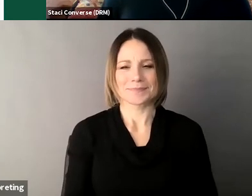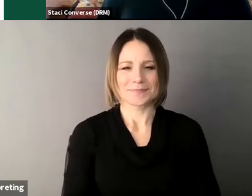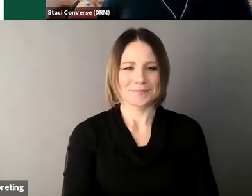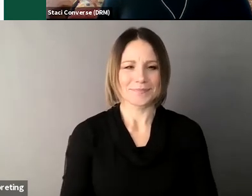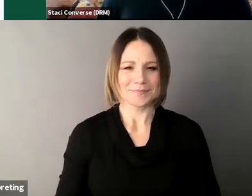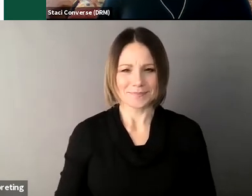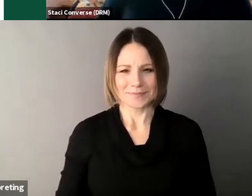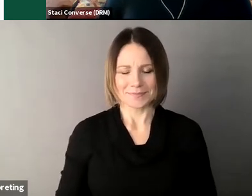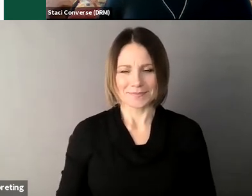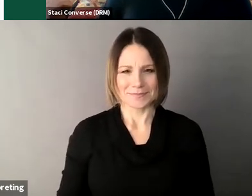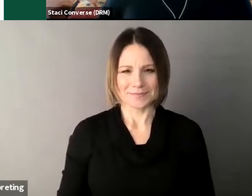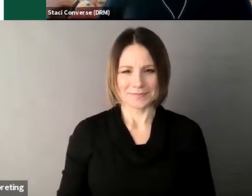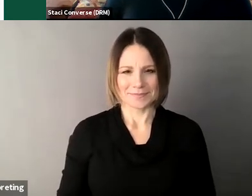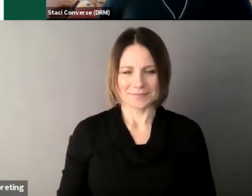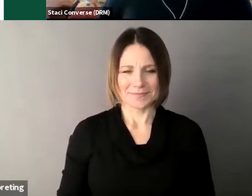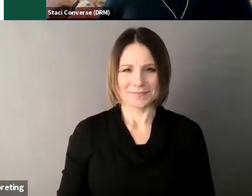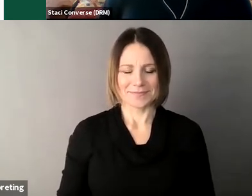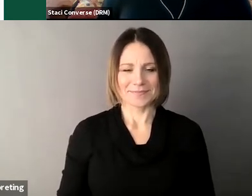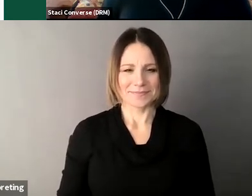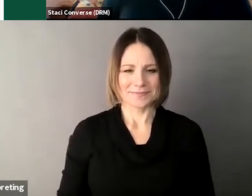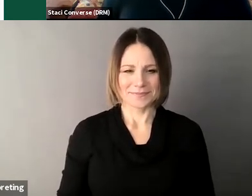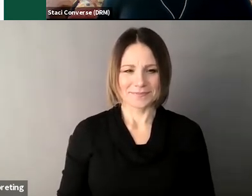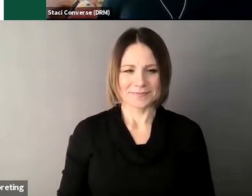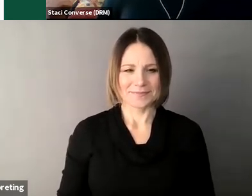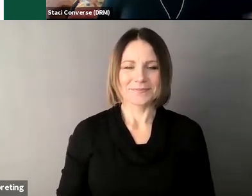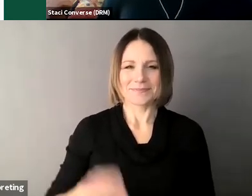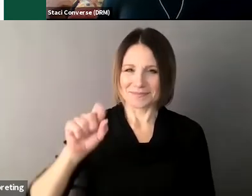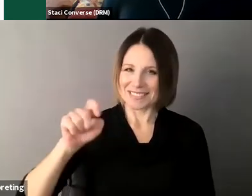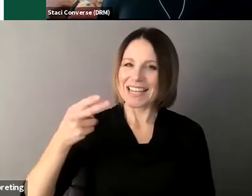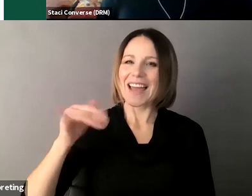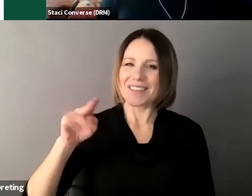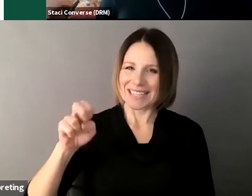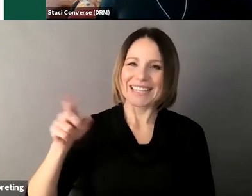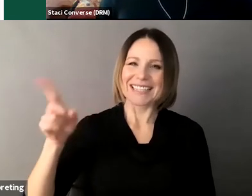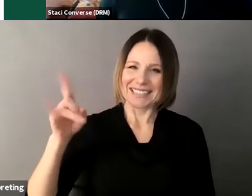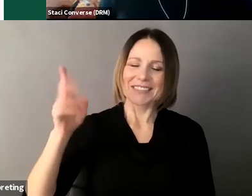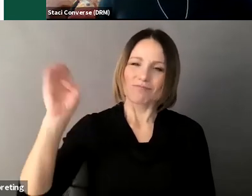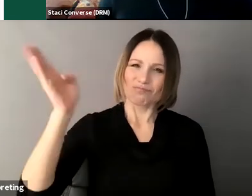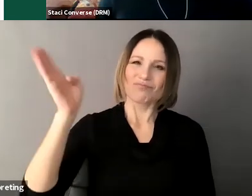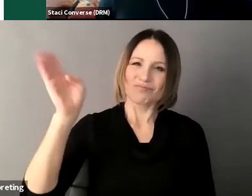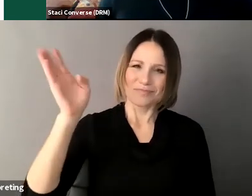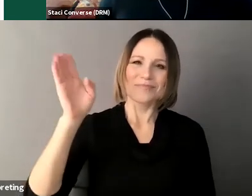and so, this is stuff Stephanie’s testimony um in support of adding supported decision-making to Maine’s guardianship law